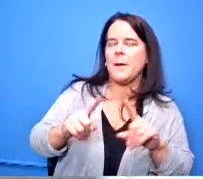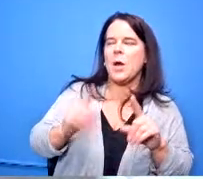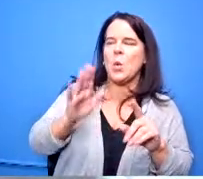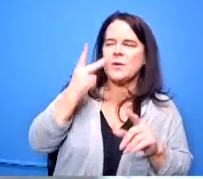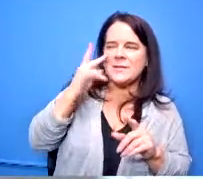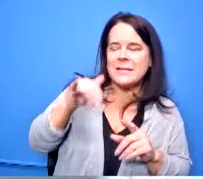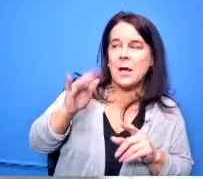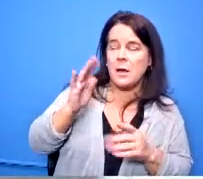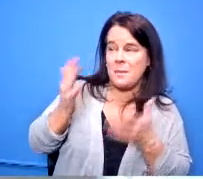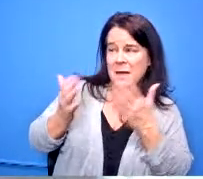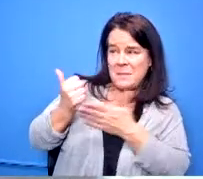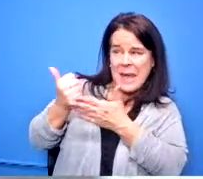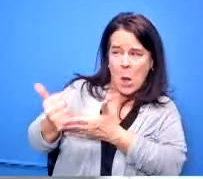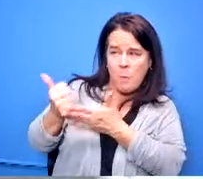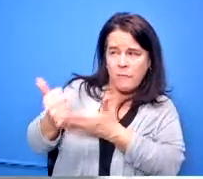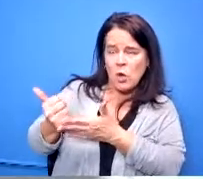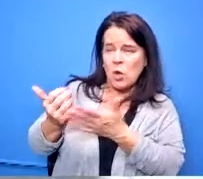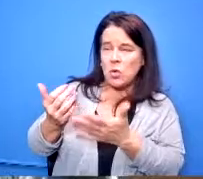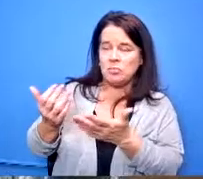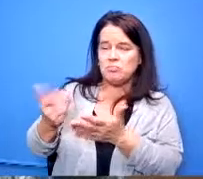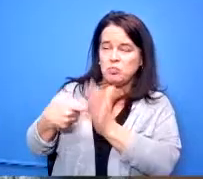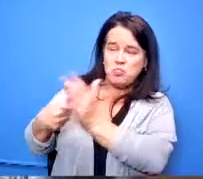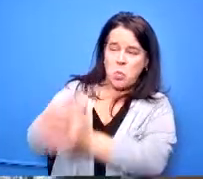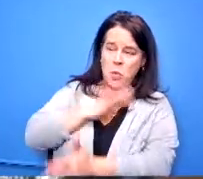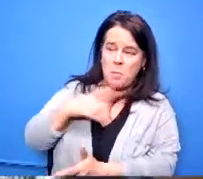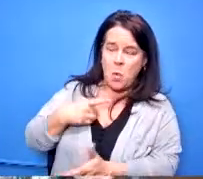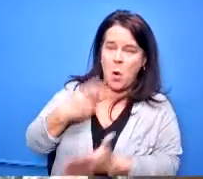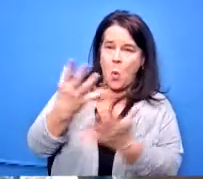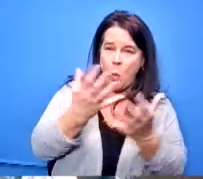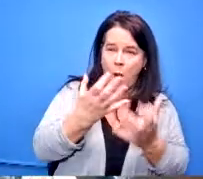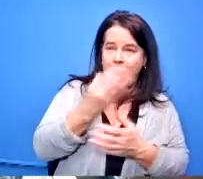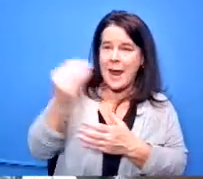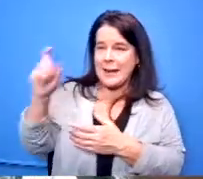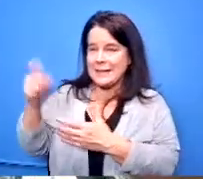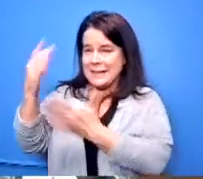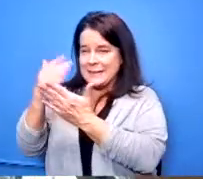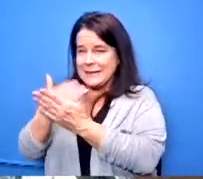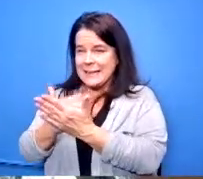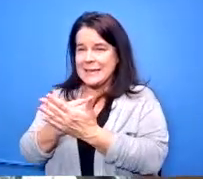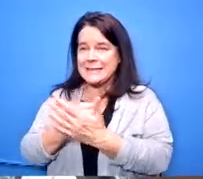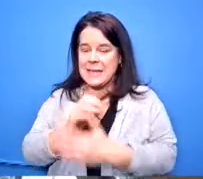for um the board to see the wants and the needs list that the the subcommittee has been working